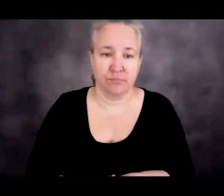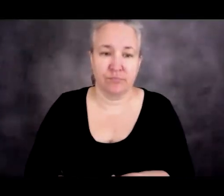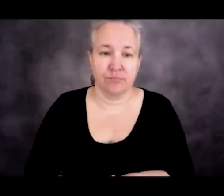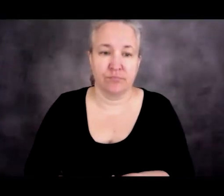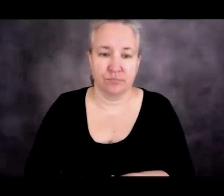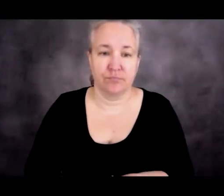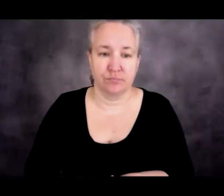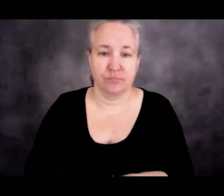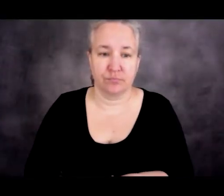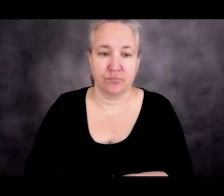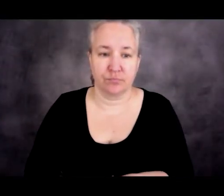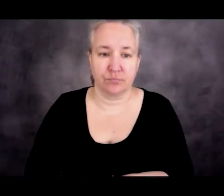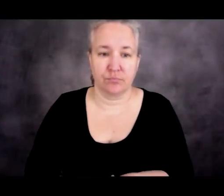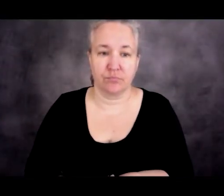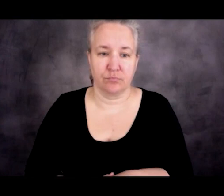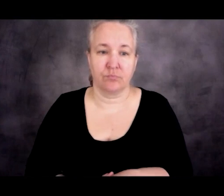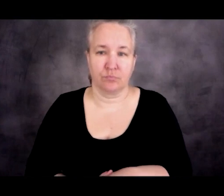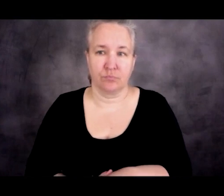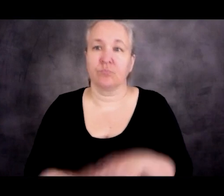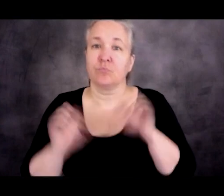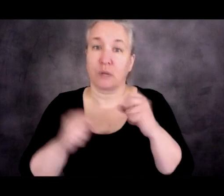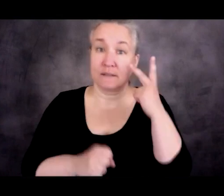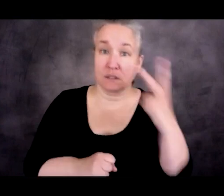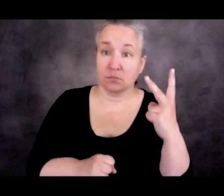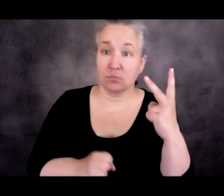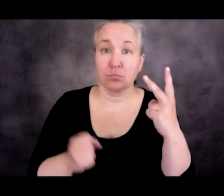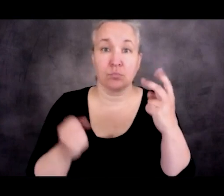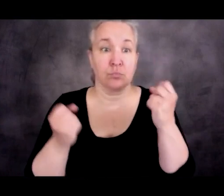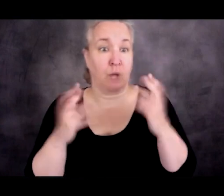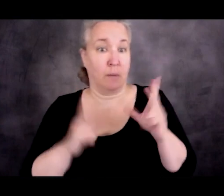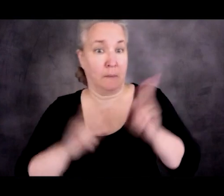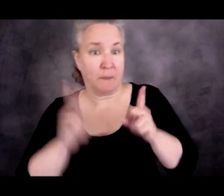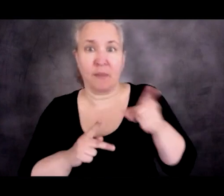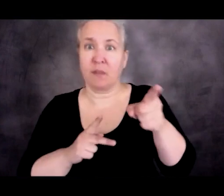you can see the numbers of people who have been trying to cross has declined,